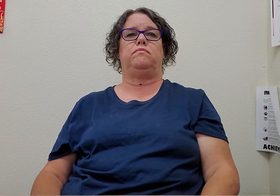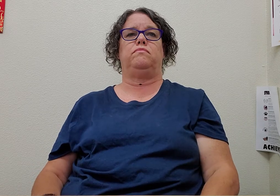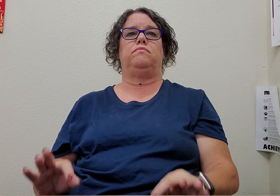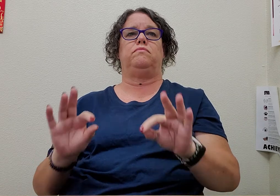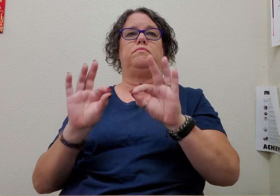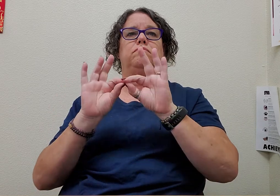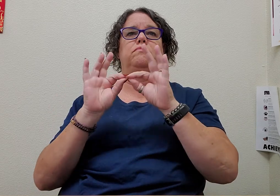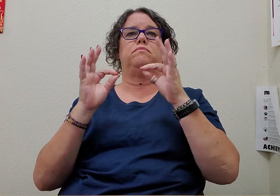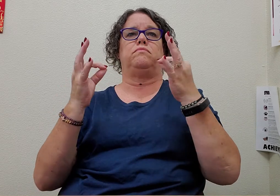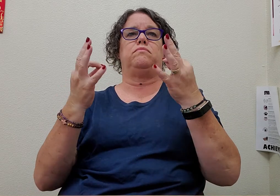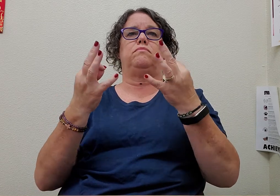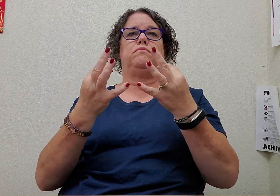family